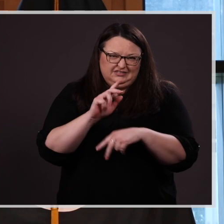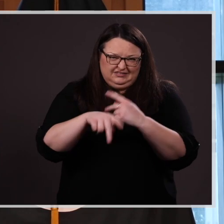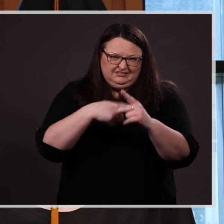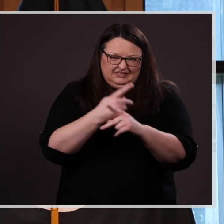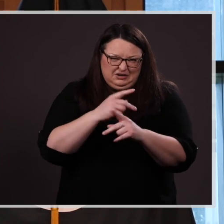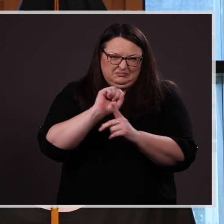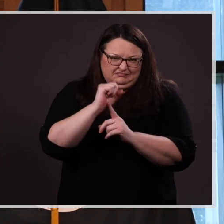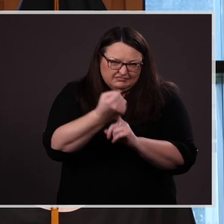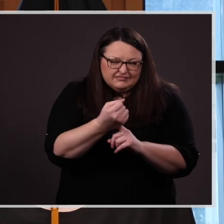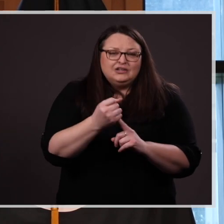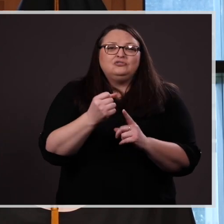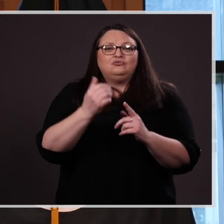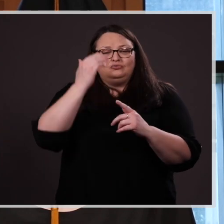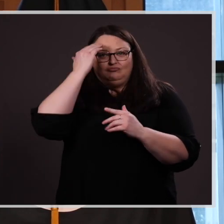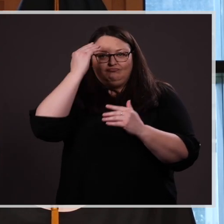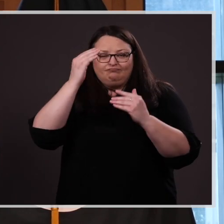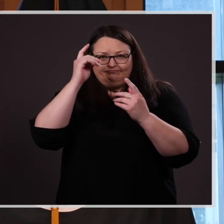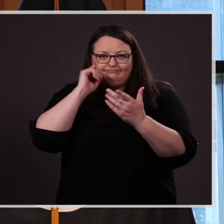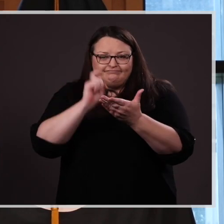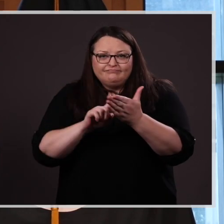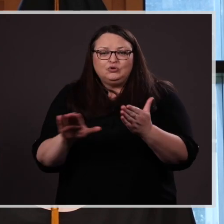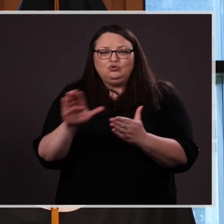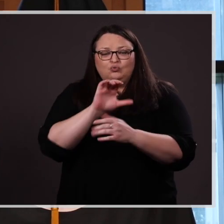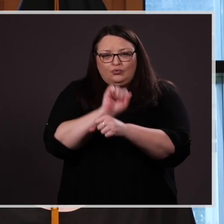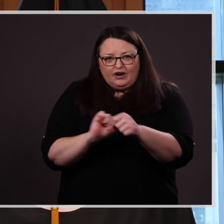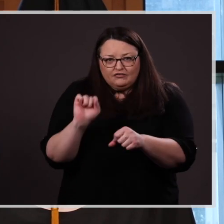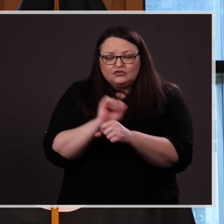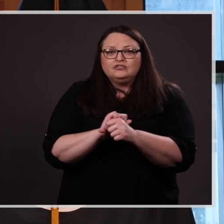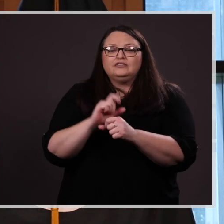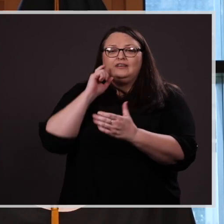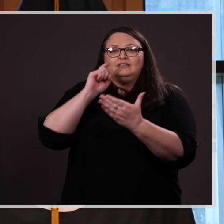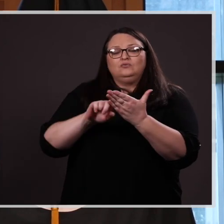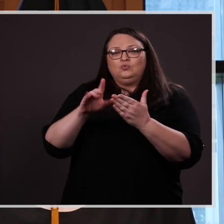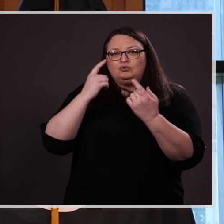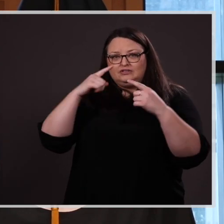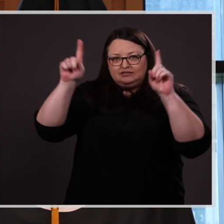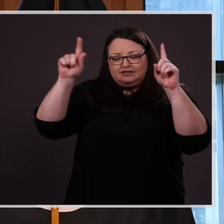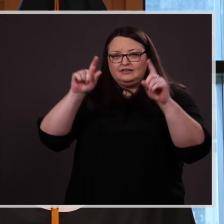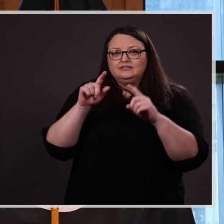efforts and celebrate successes that are, not only a recognition of your accomplishments